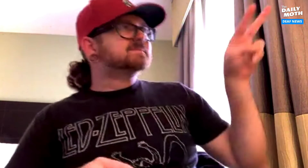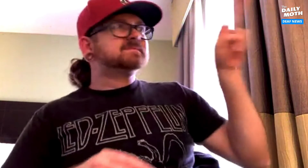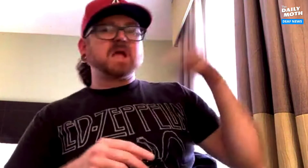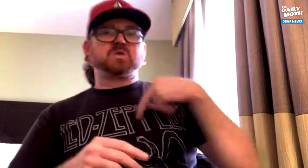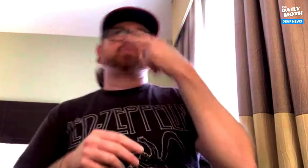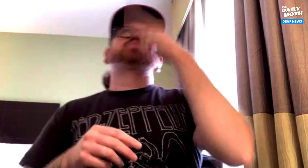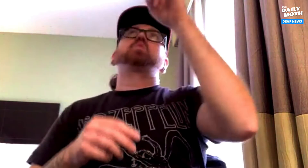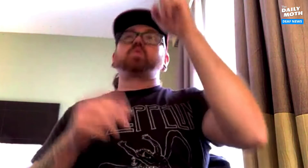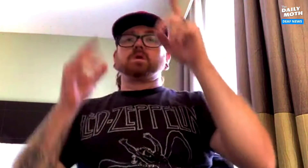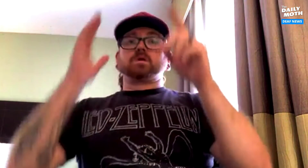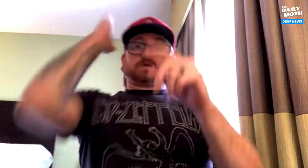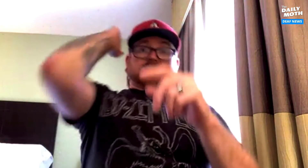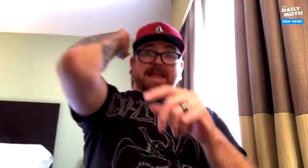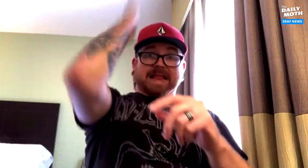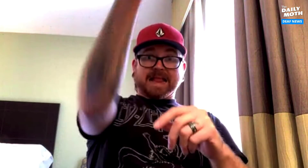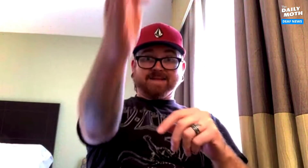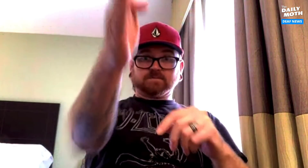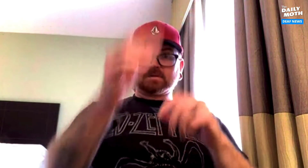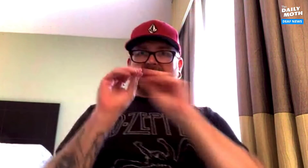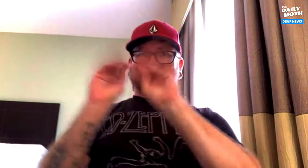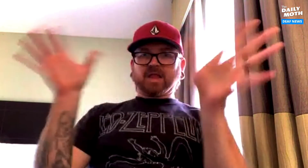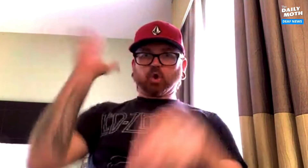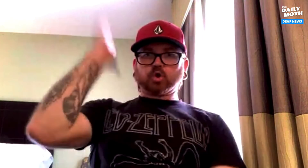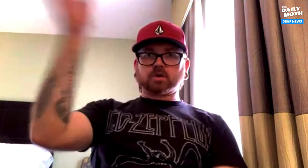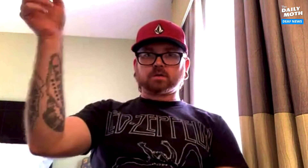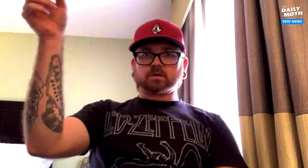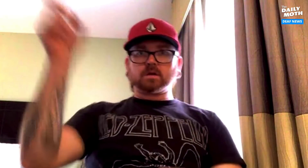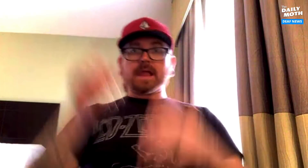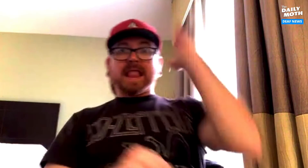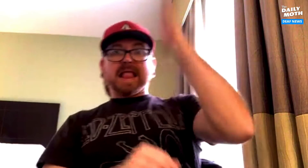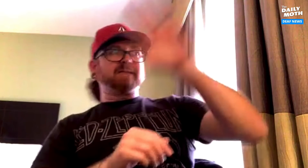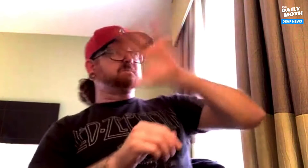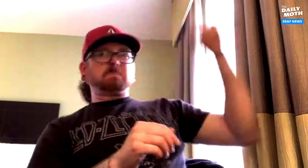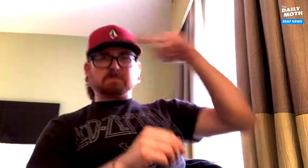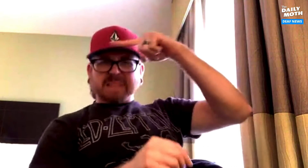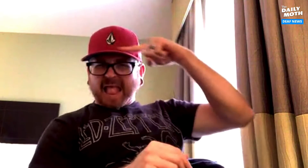Half of the sky was clear while the other half was